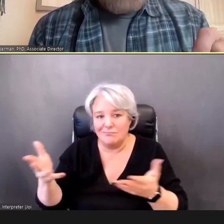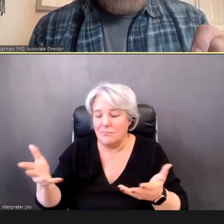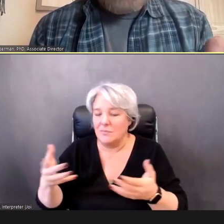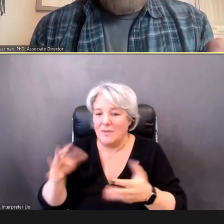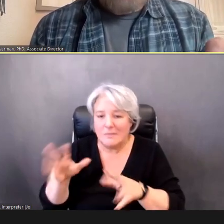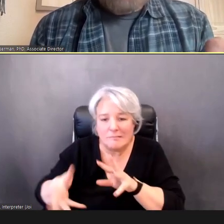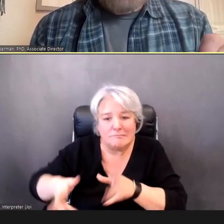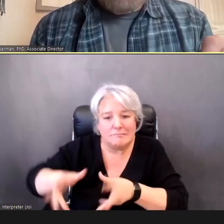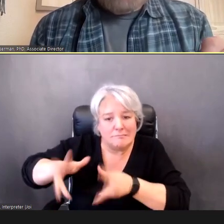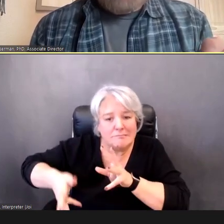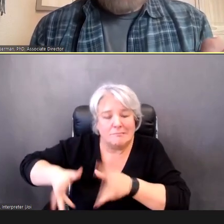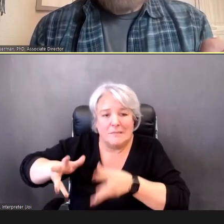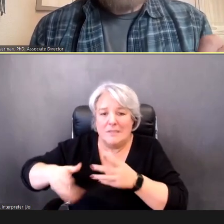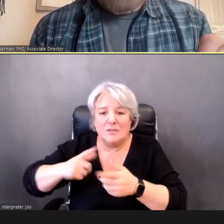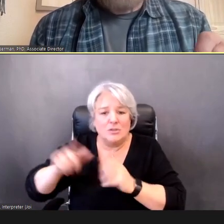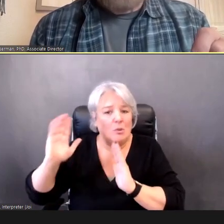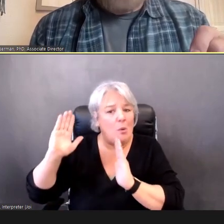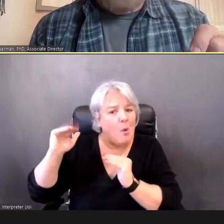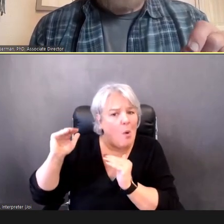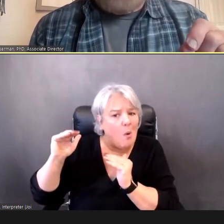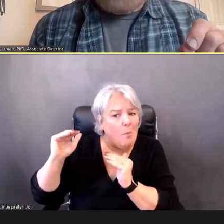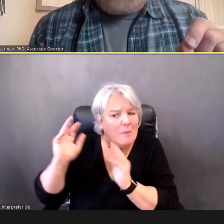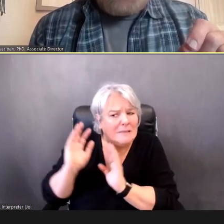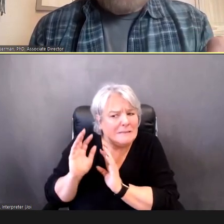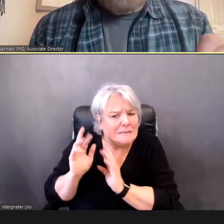You want to feel really confident that they're following you.